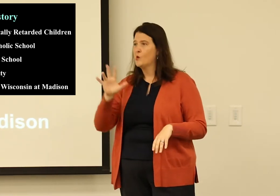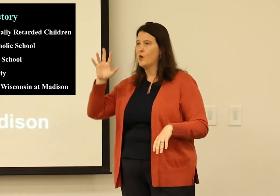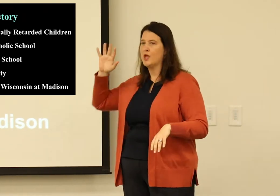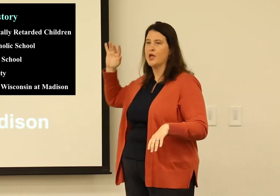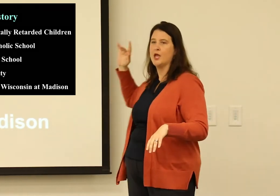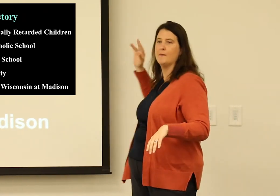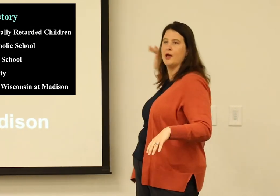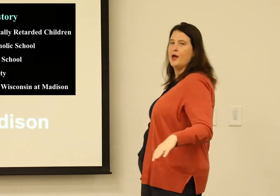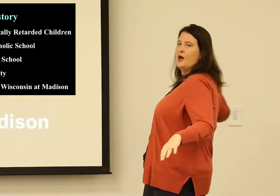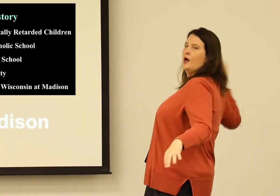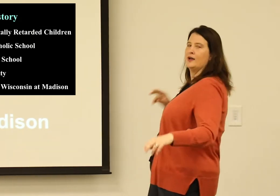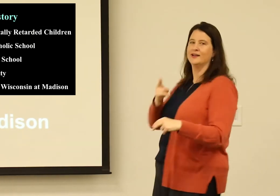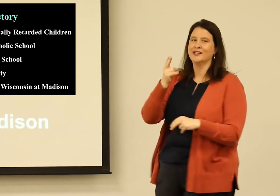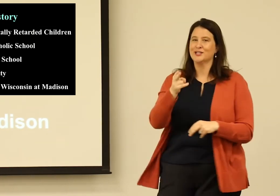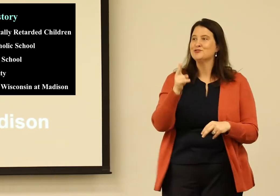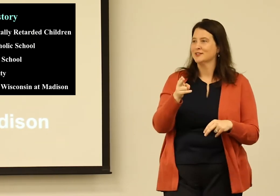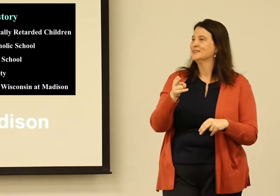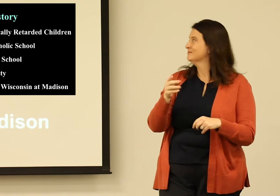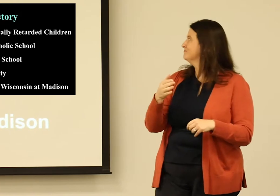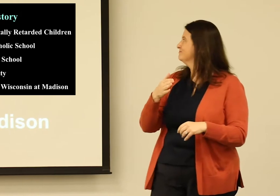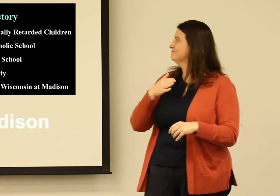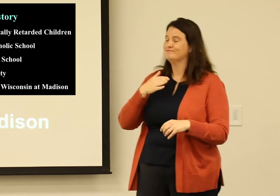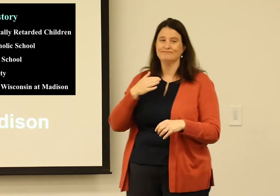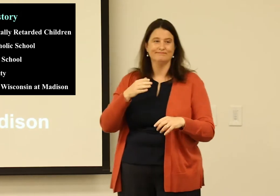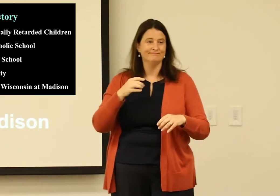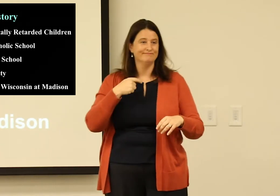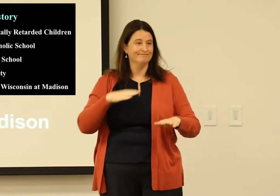where did they send deaf children way back in the day?